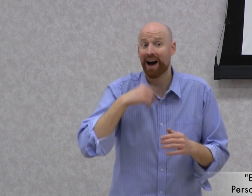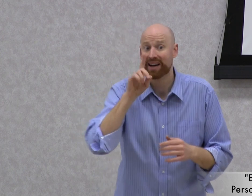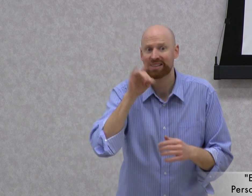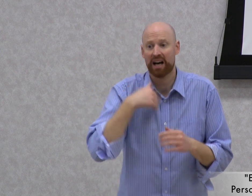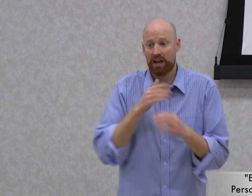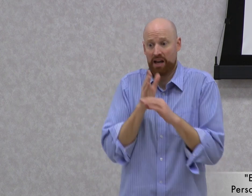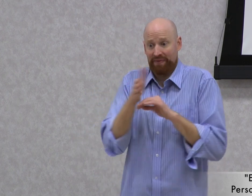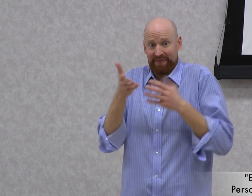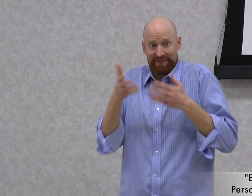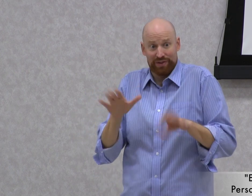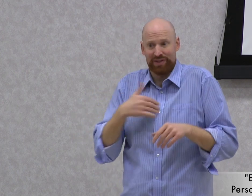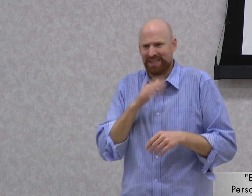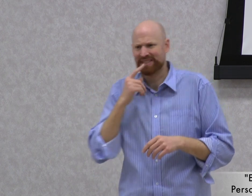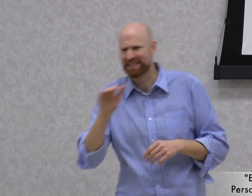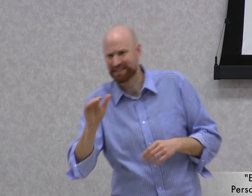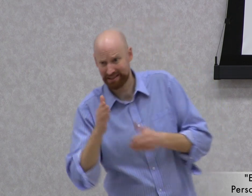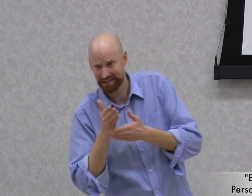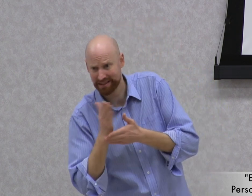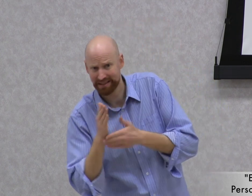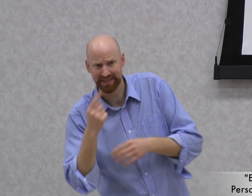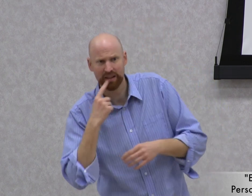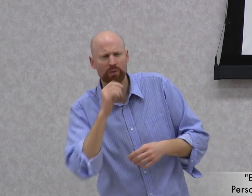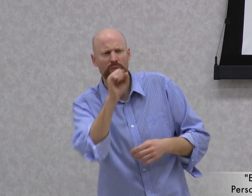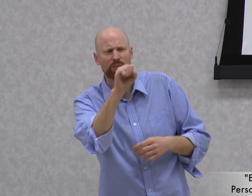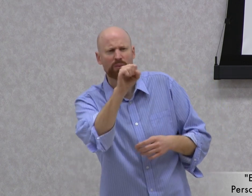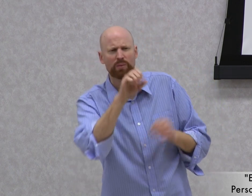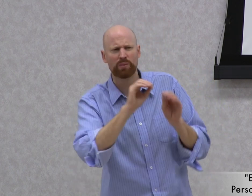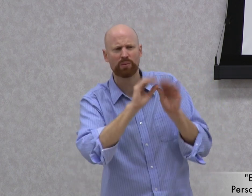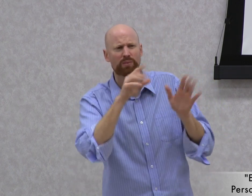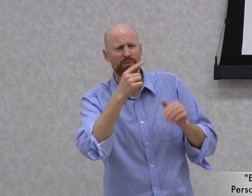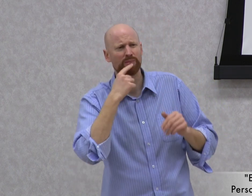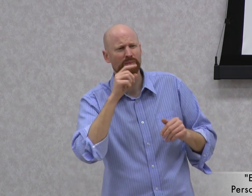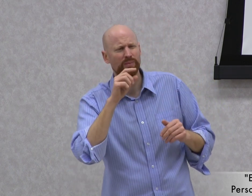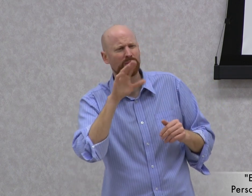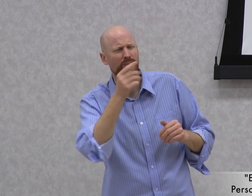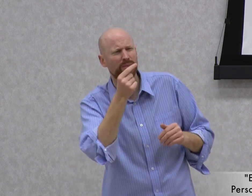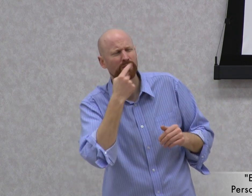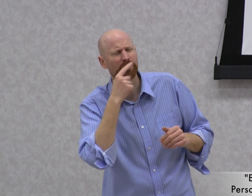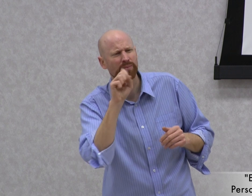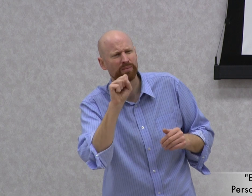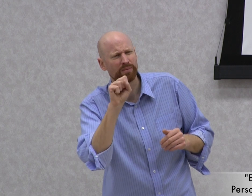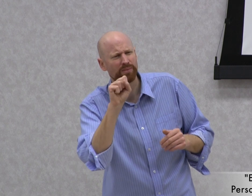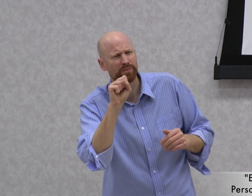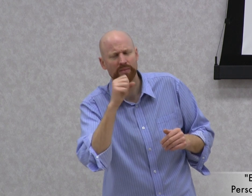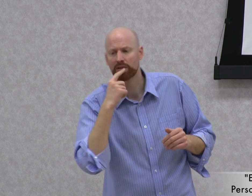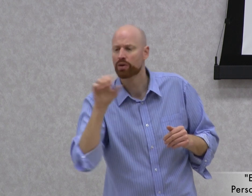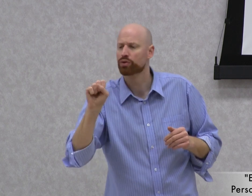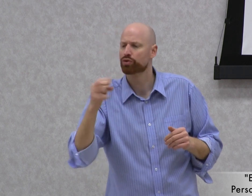afterward, I checked in with the patient who confirmed that the interpretation was clear and asked what